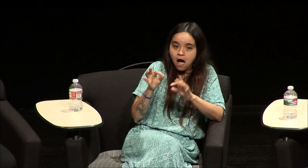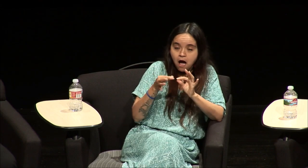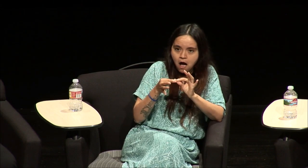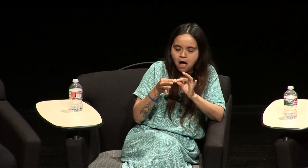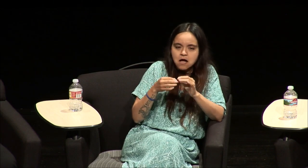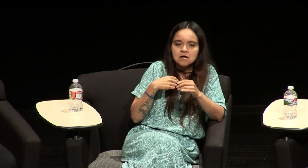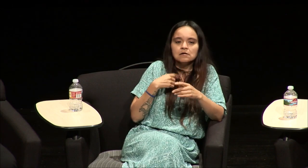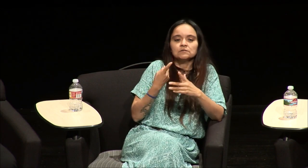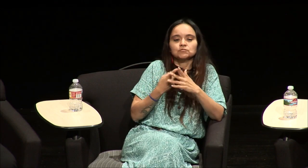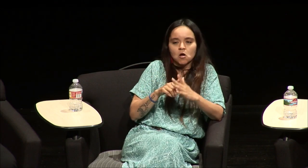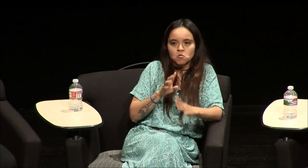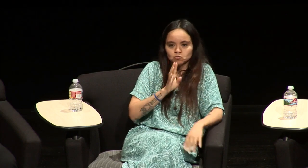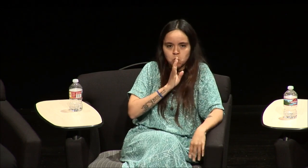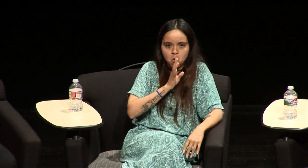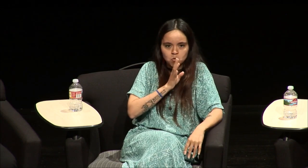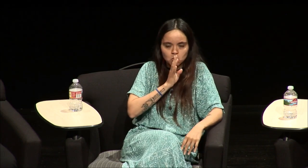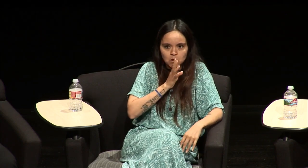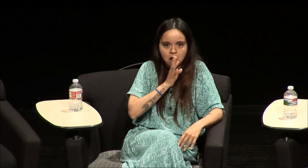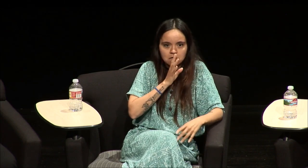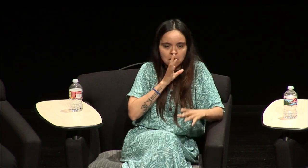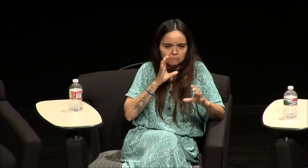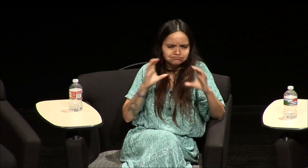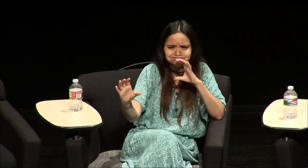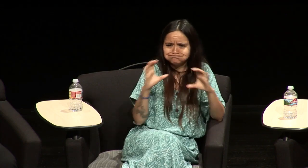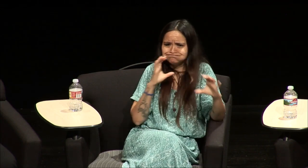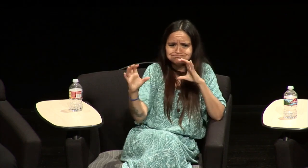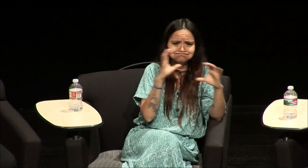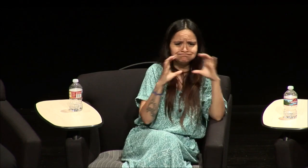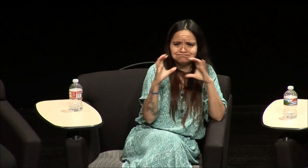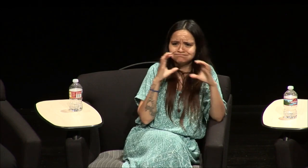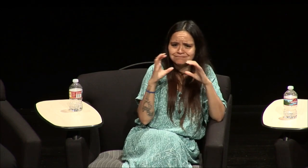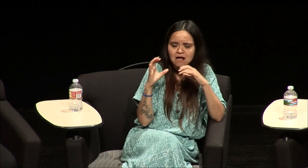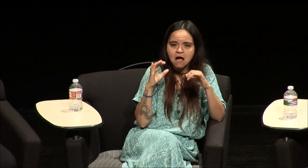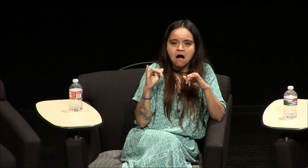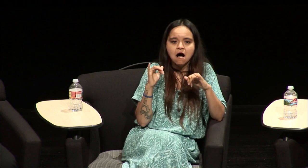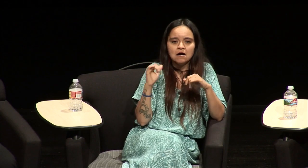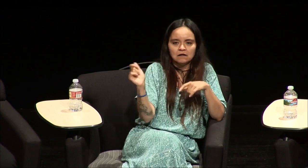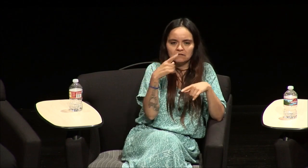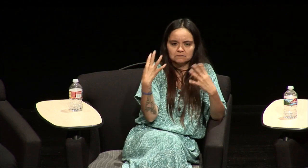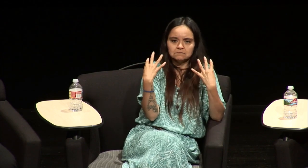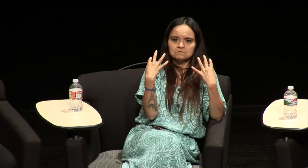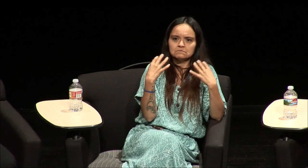interpreter and with the interpreter I was able to communicate it opened doors